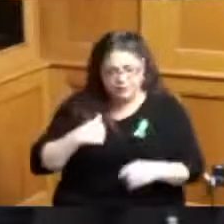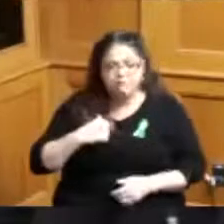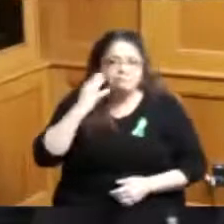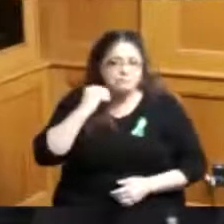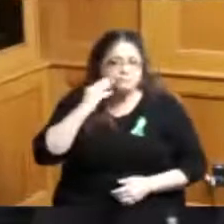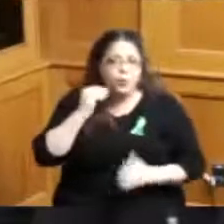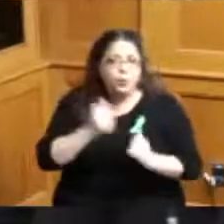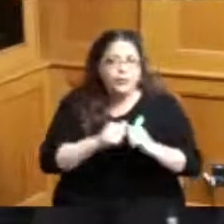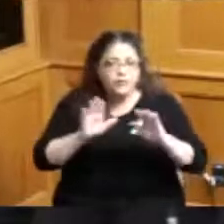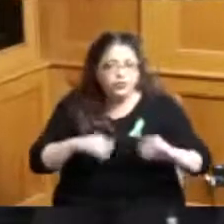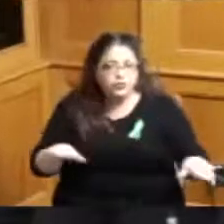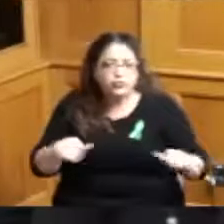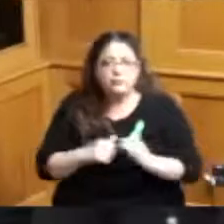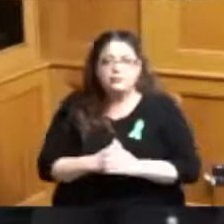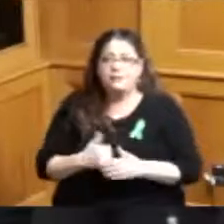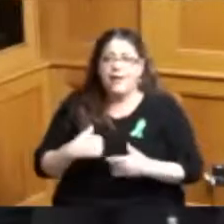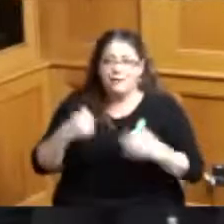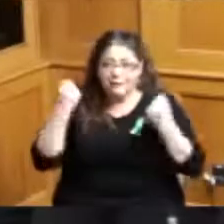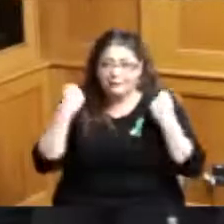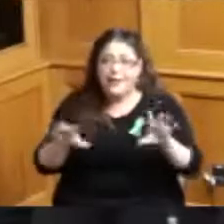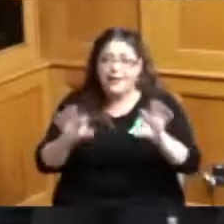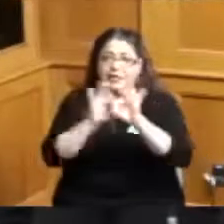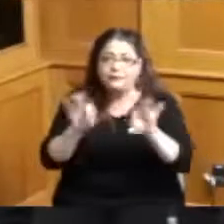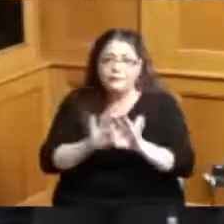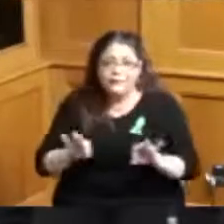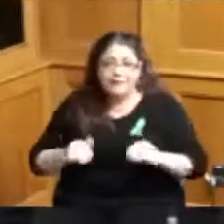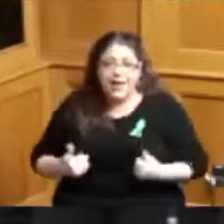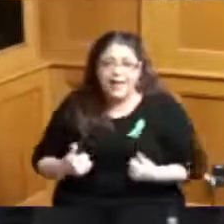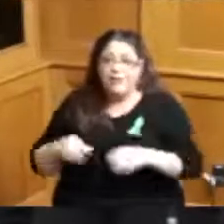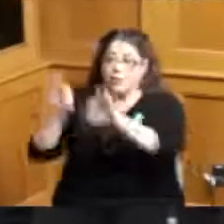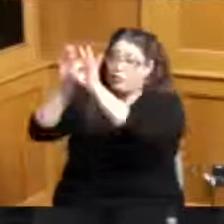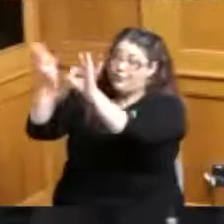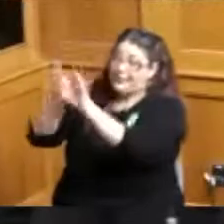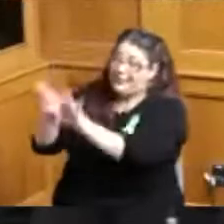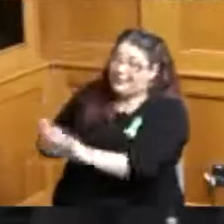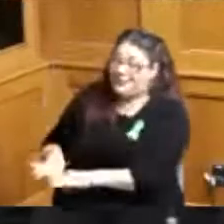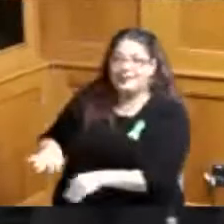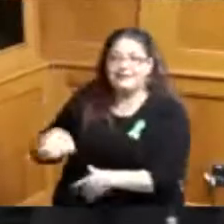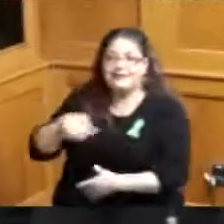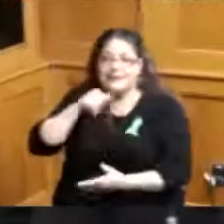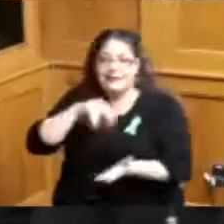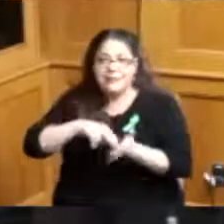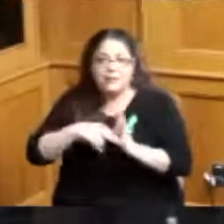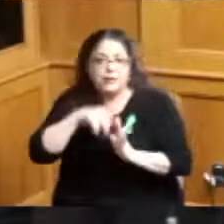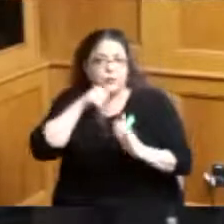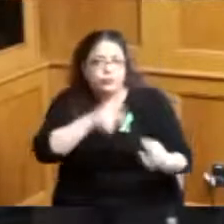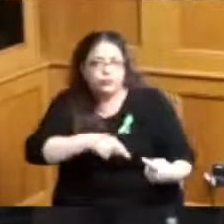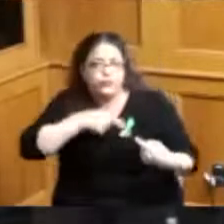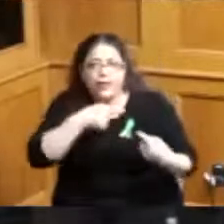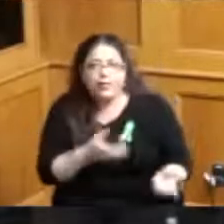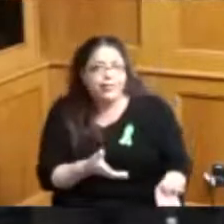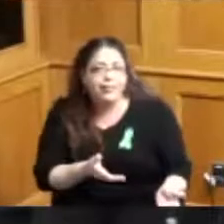I hold multi multiple degrees but that does not stop me from struggling I struggled and with